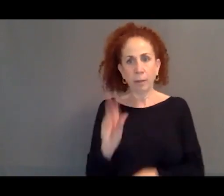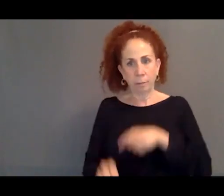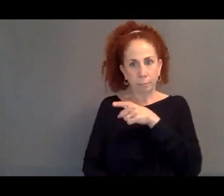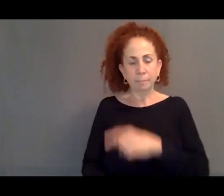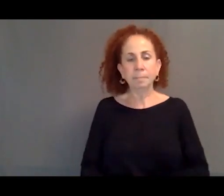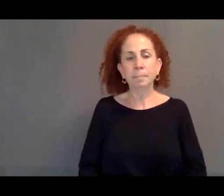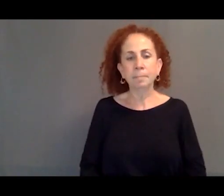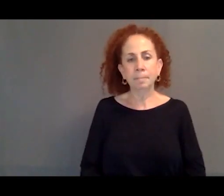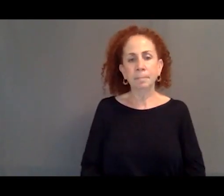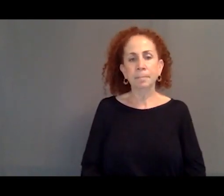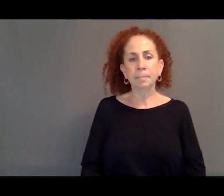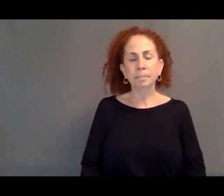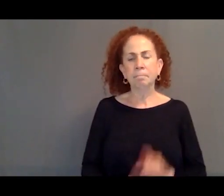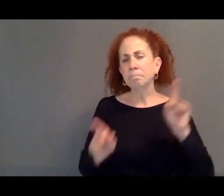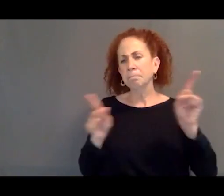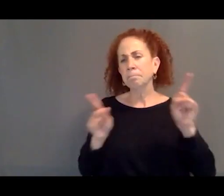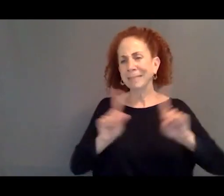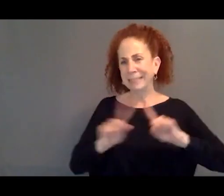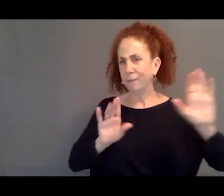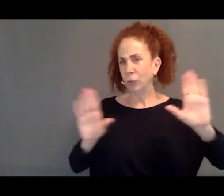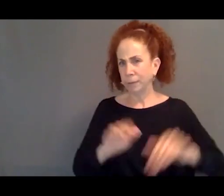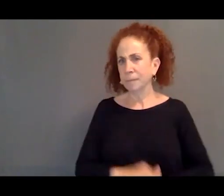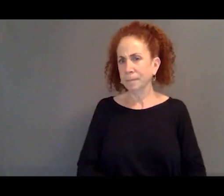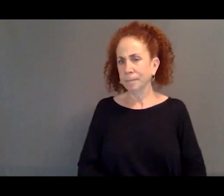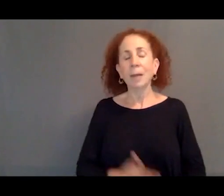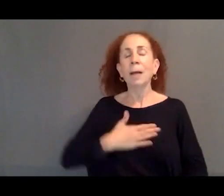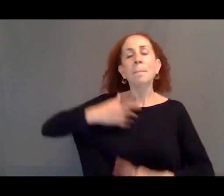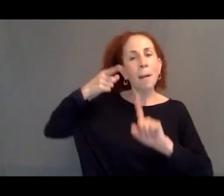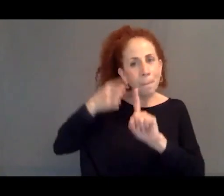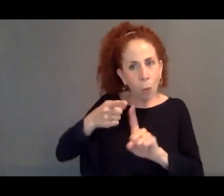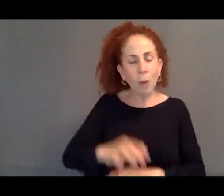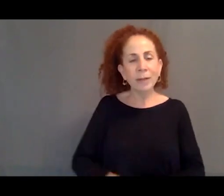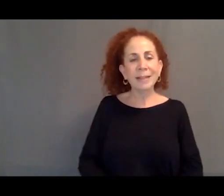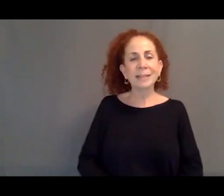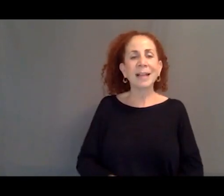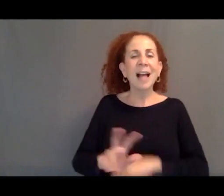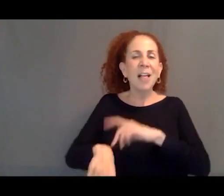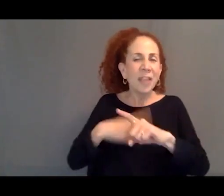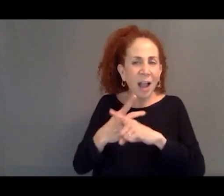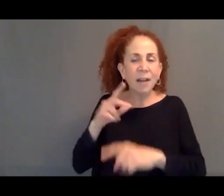So this is all to say that the kind of asylum or refugee regime that I've been talking about